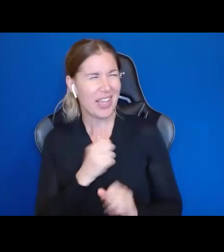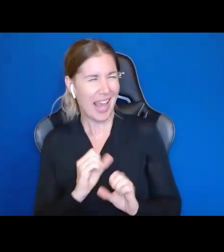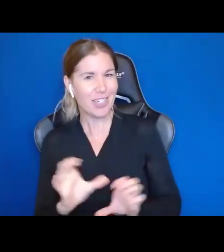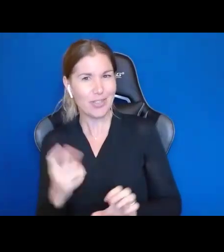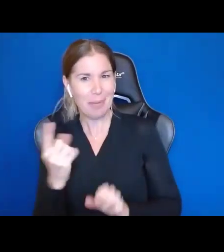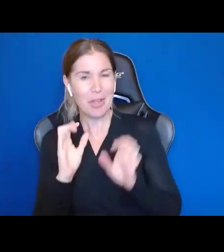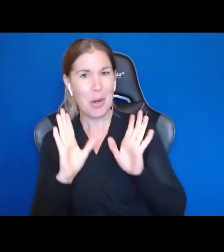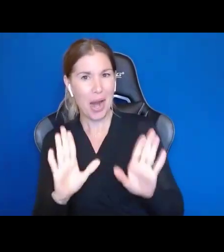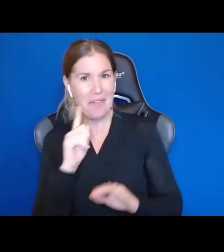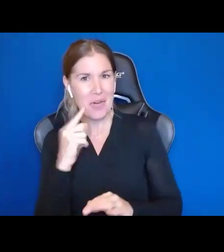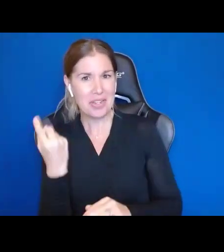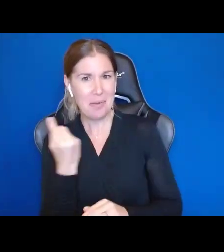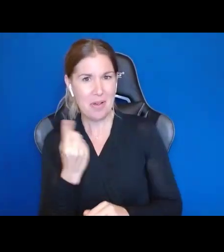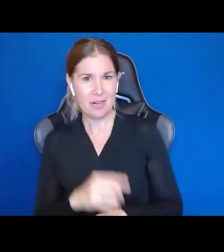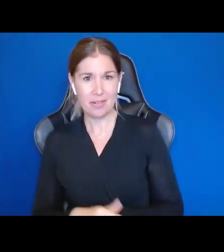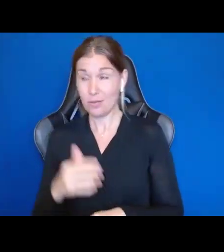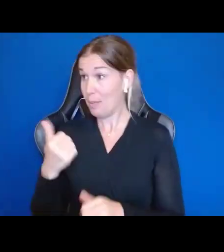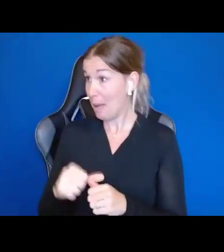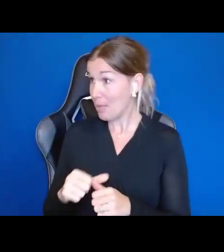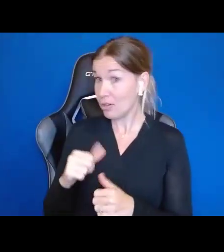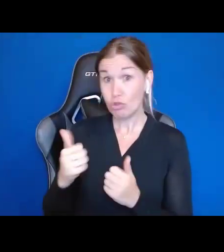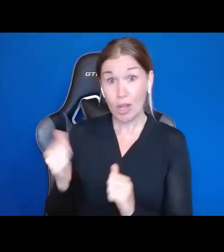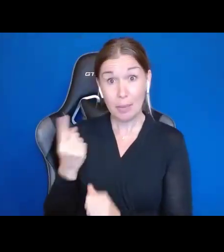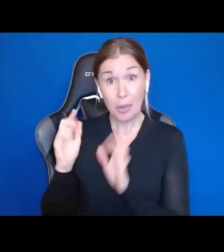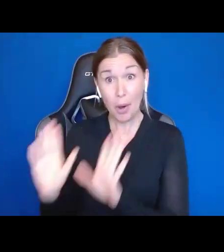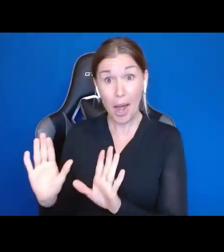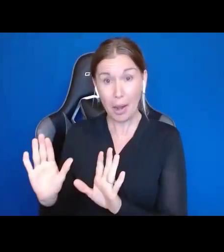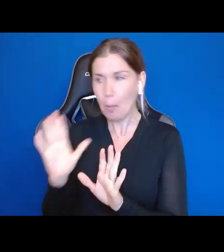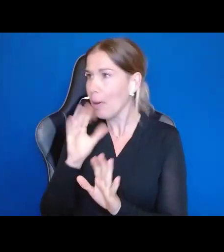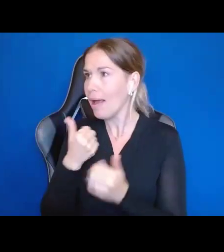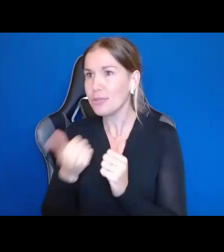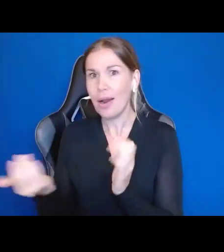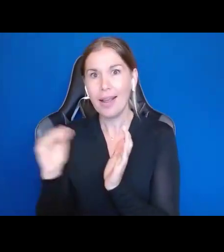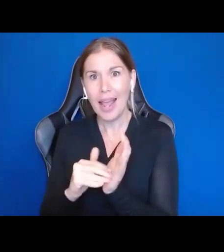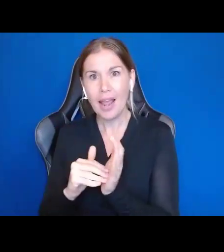Remember when we tried something new? We knew it worked, why don't we try it again. That is how the world changes.